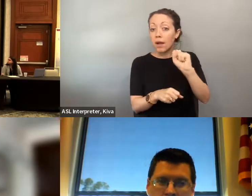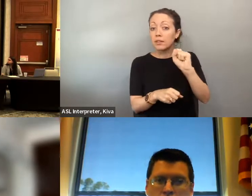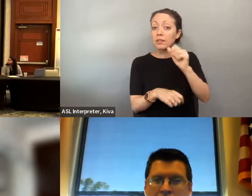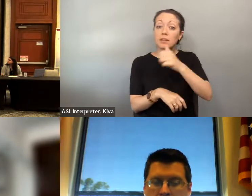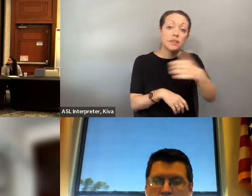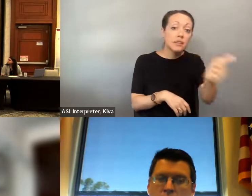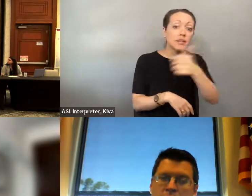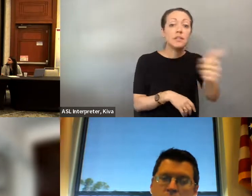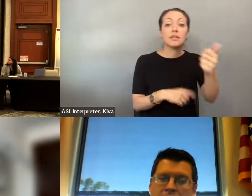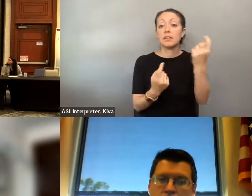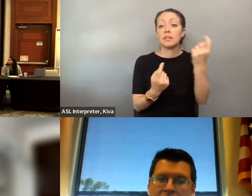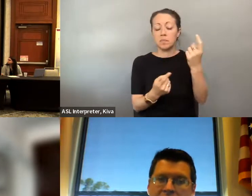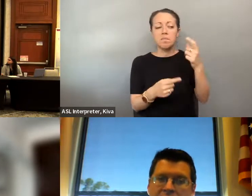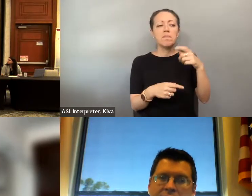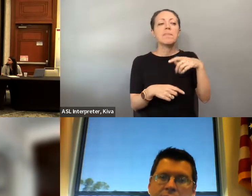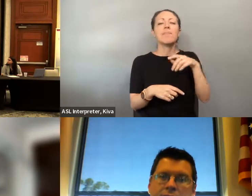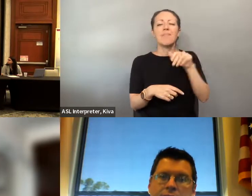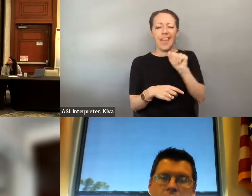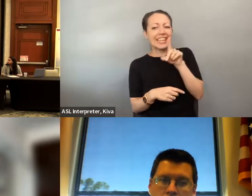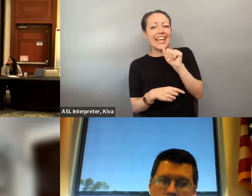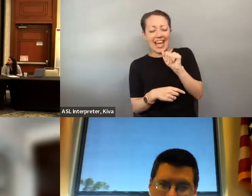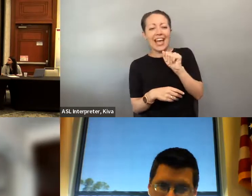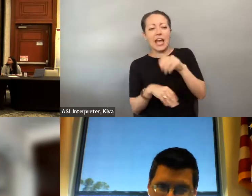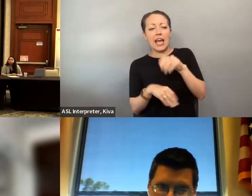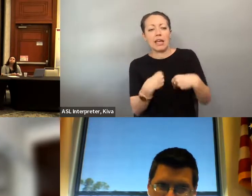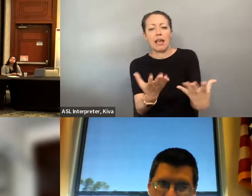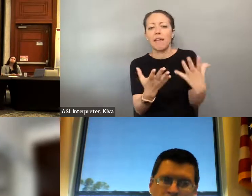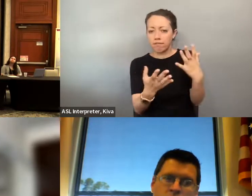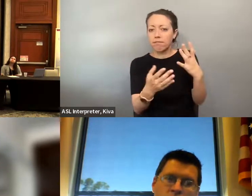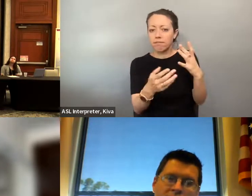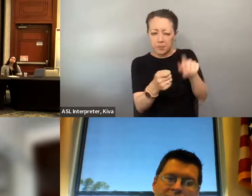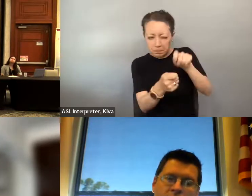terms of those who had the general public who have access